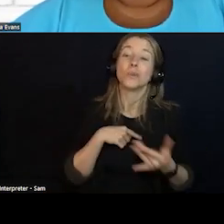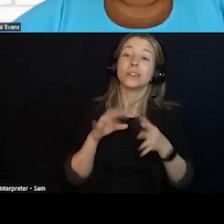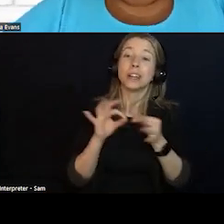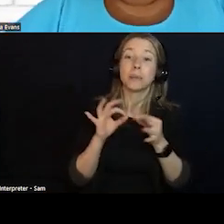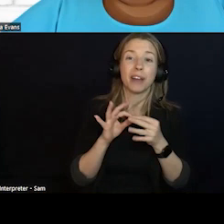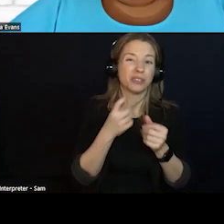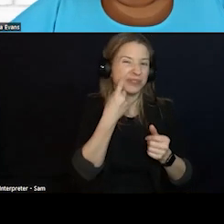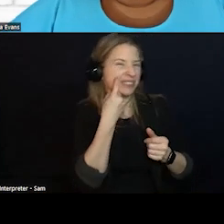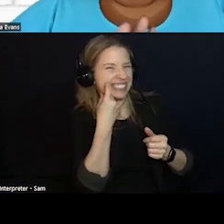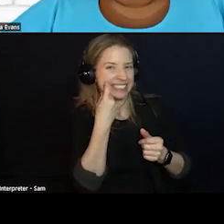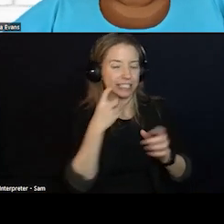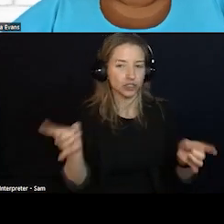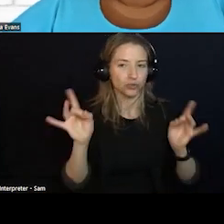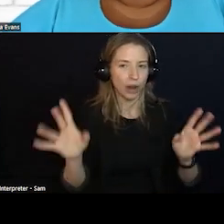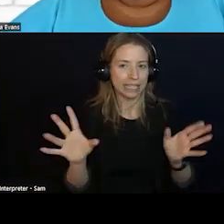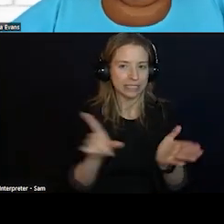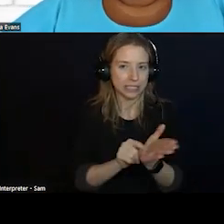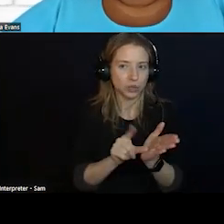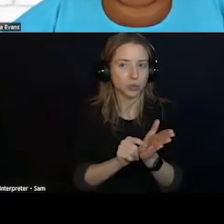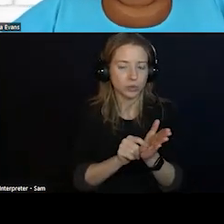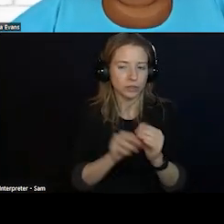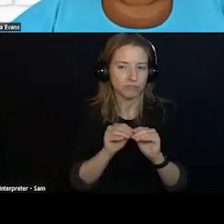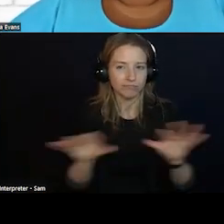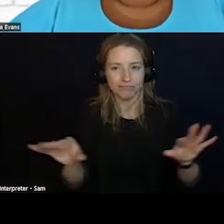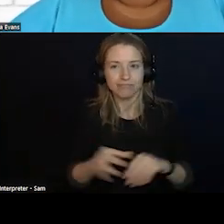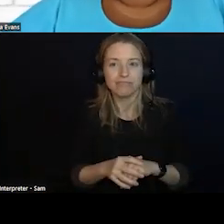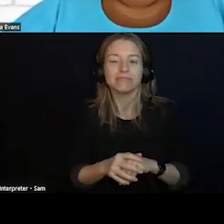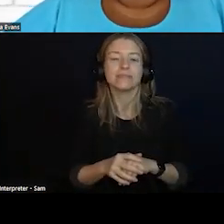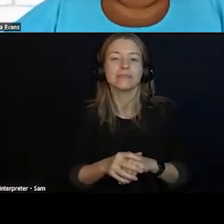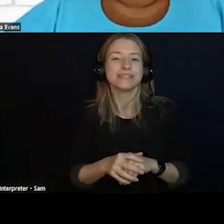I WAS JOKING BEFORE THIS THAT I AM GETTING OLDER BECAUSE I SAW